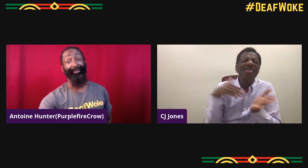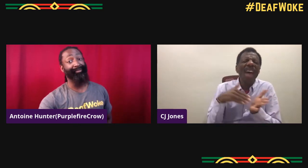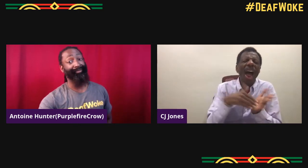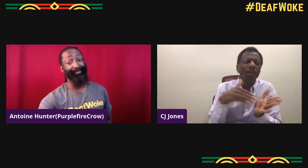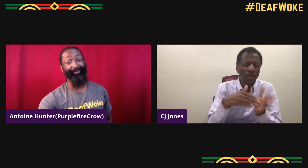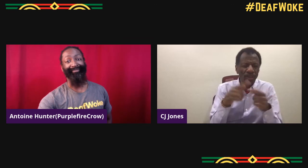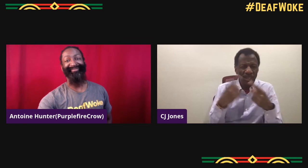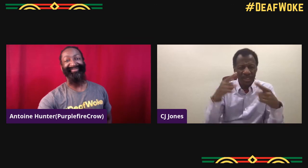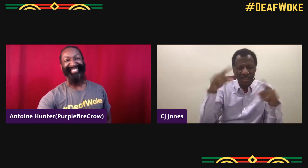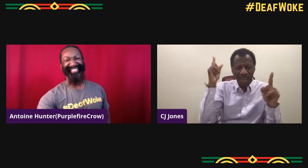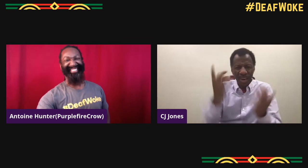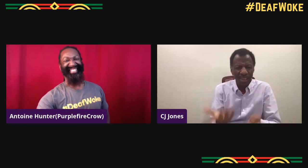I can't do it alone.